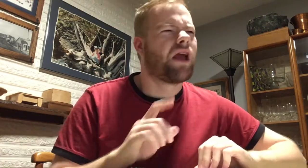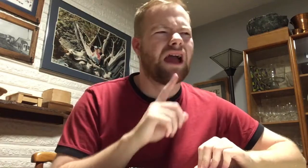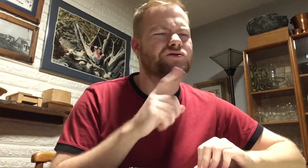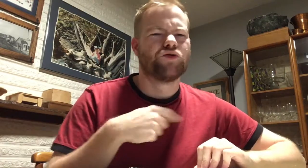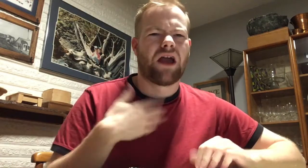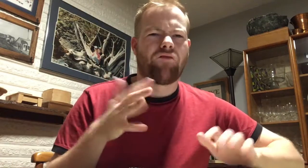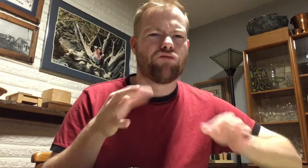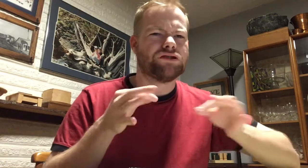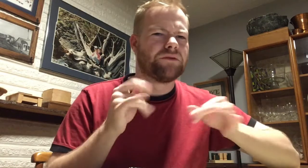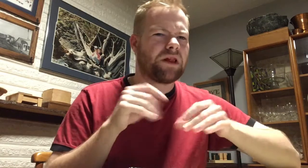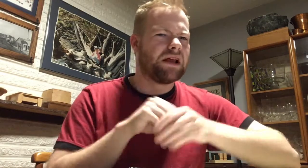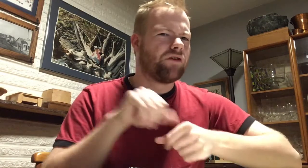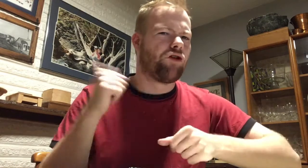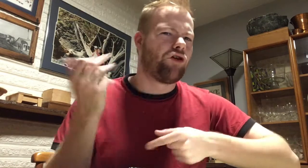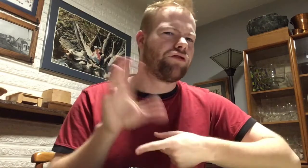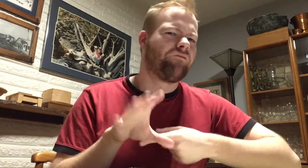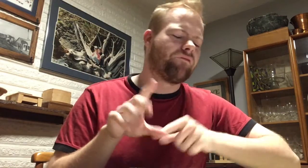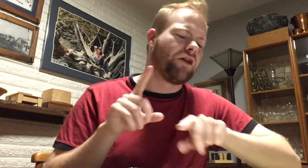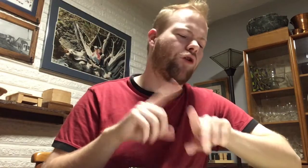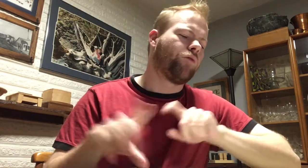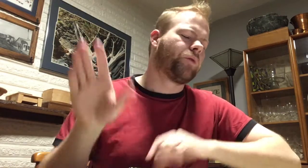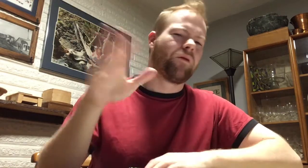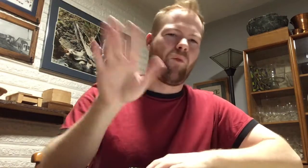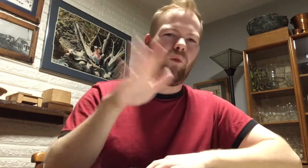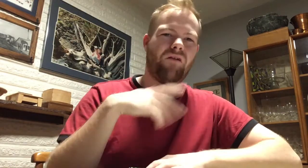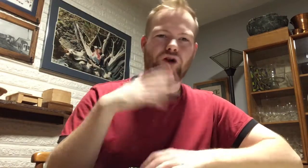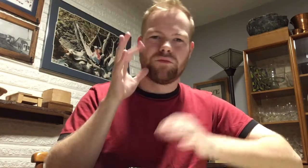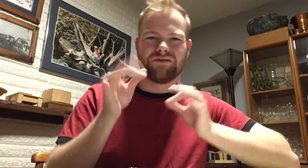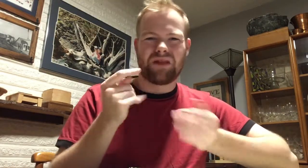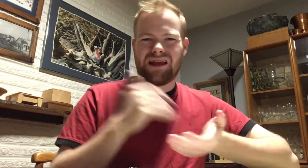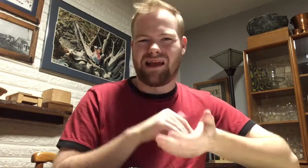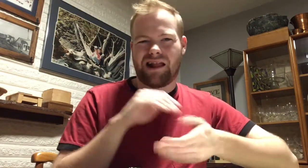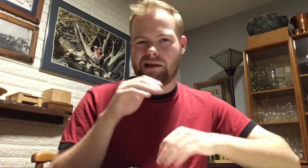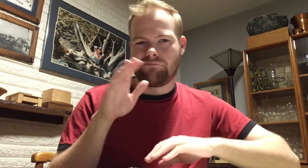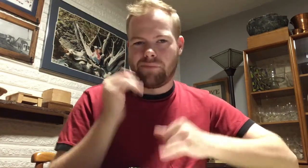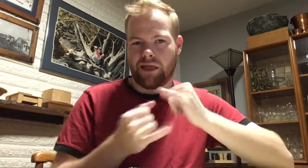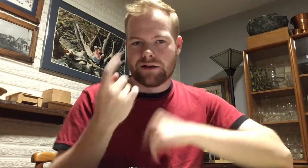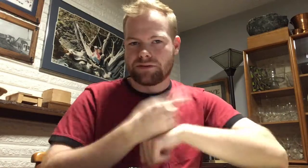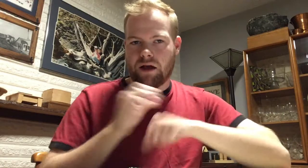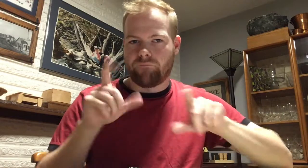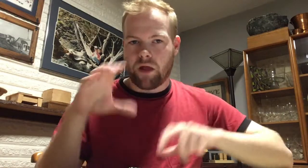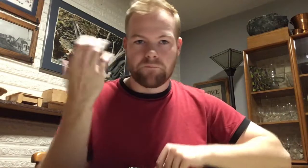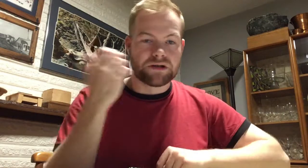Actually, I’ve already explained it in another video, but whatever. I’ll explain it again on the last day of Vlogmas.